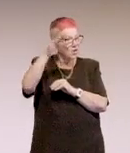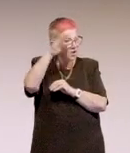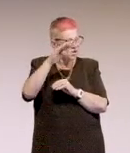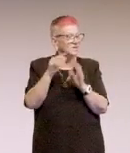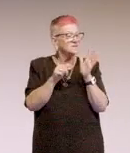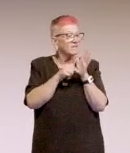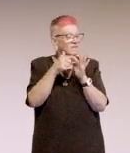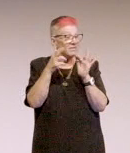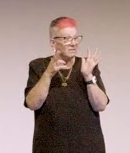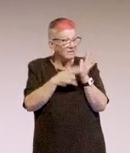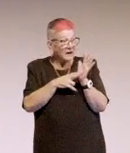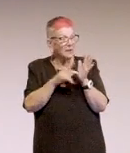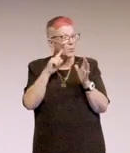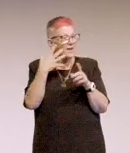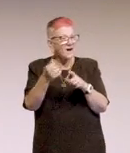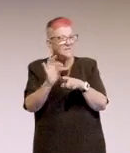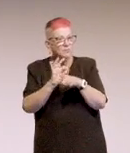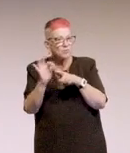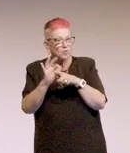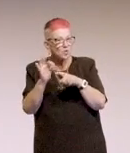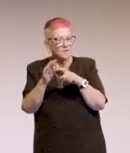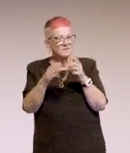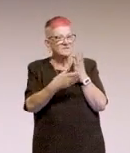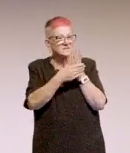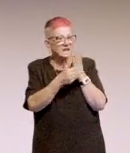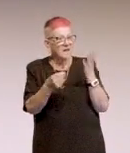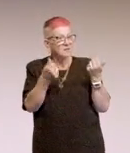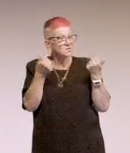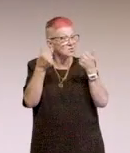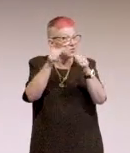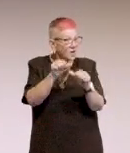and then they'll have improved skills and knowledge,